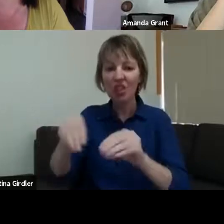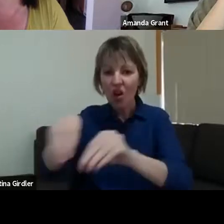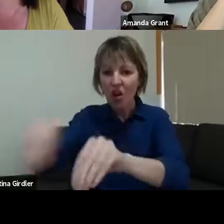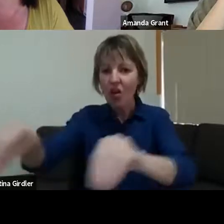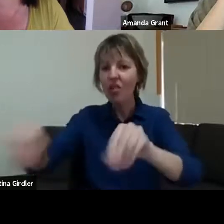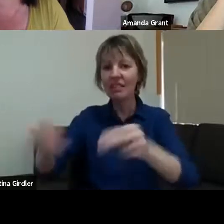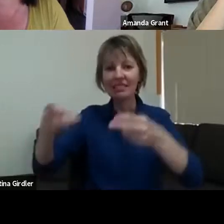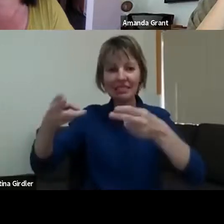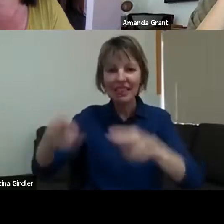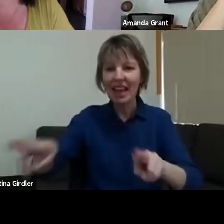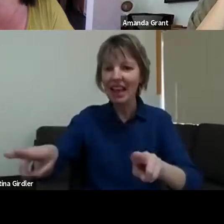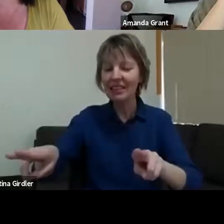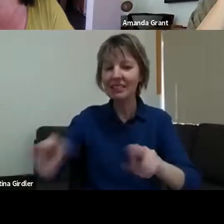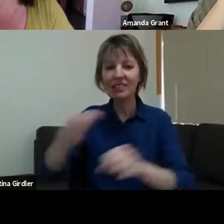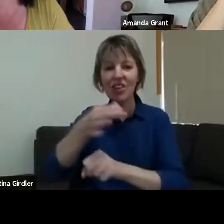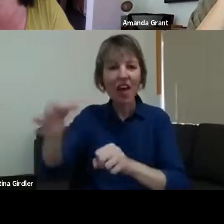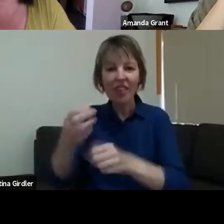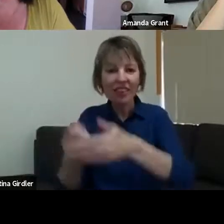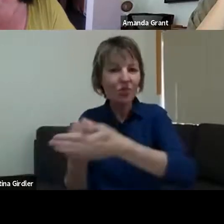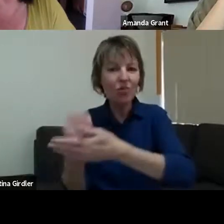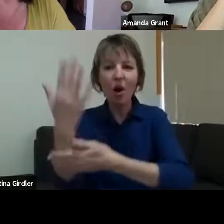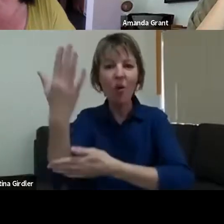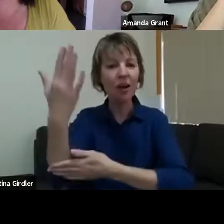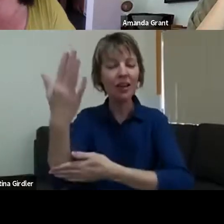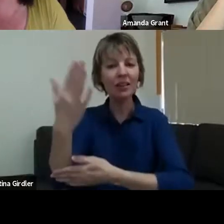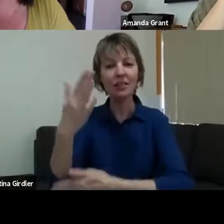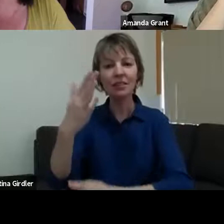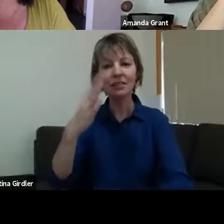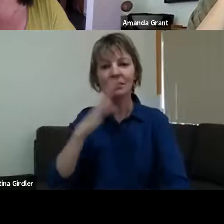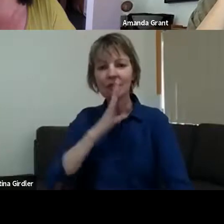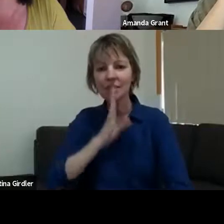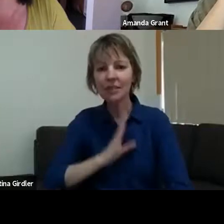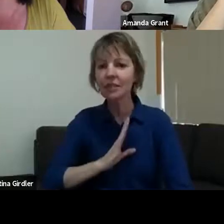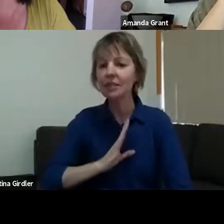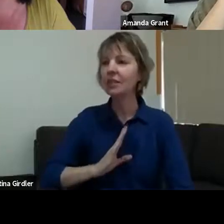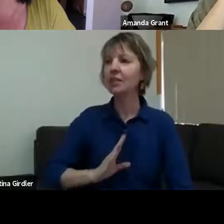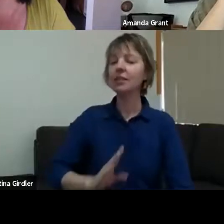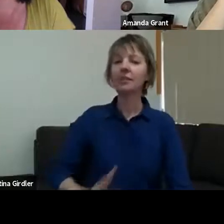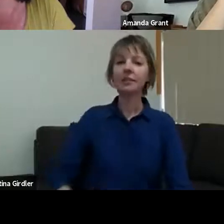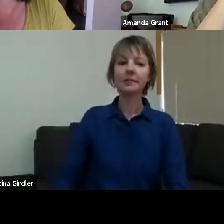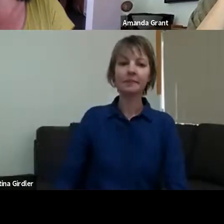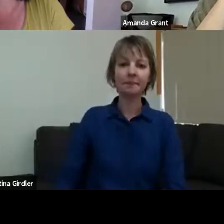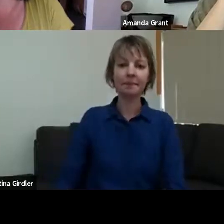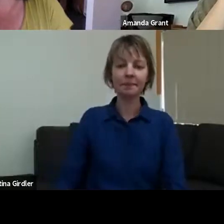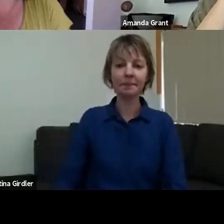be growing there, and not regenerating. So, you know, something that - with climate change, we would look at the ridge